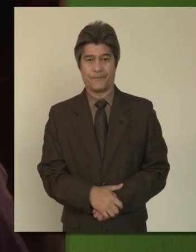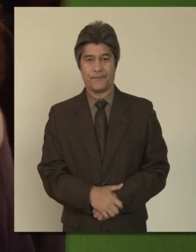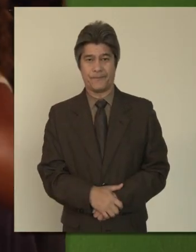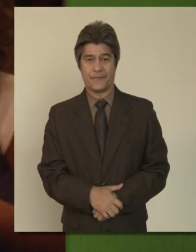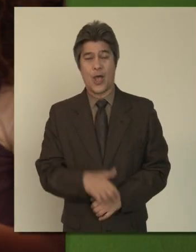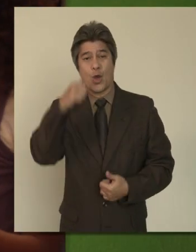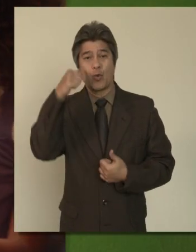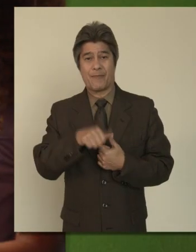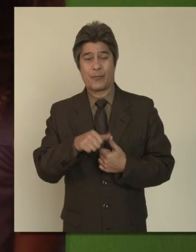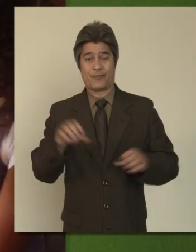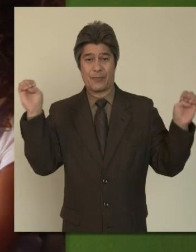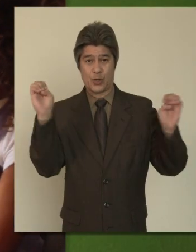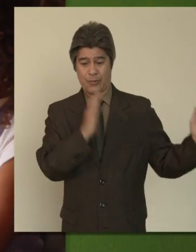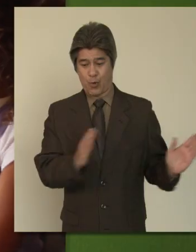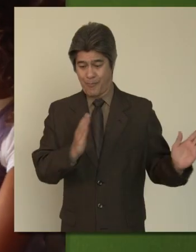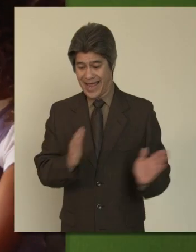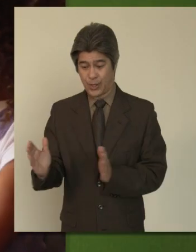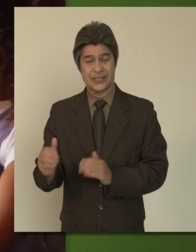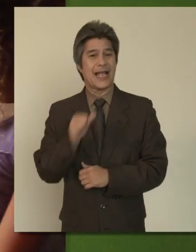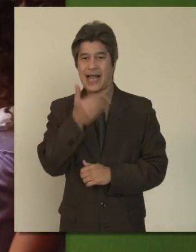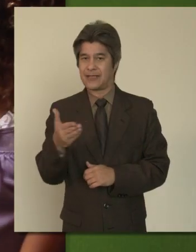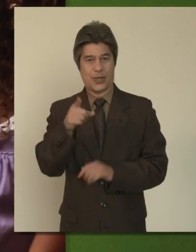Remember that emergency preparedness is not something you can do once and